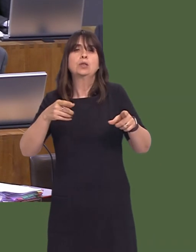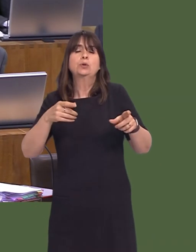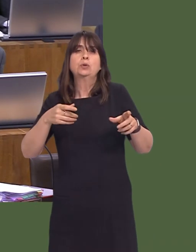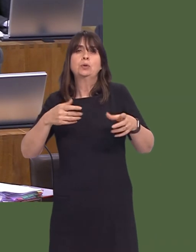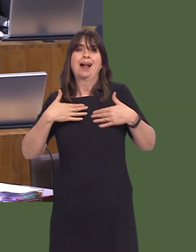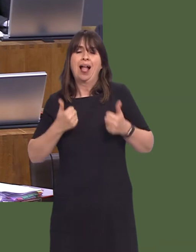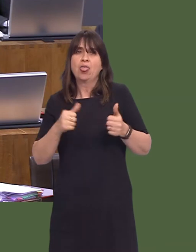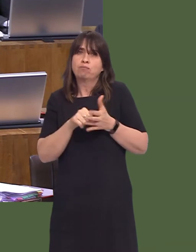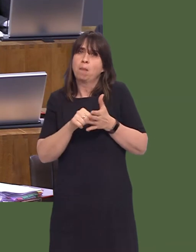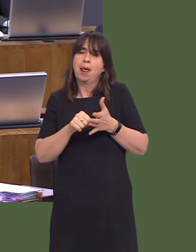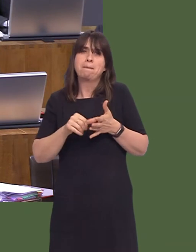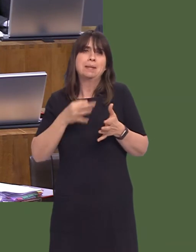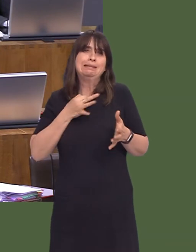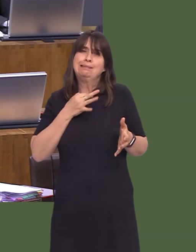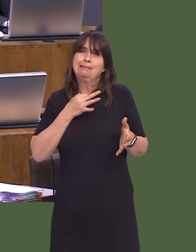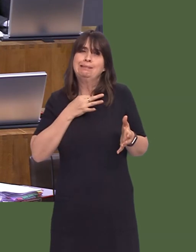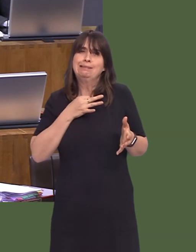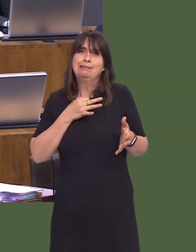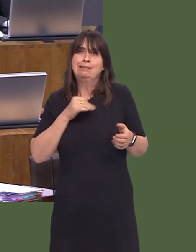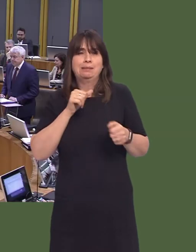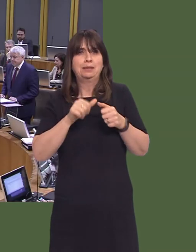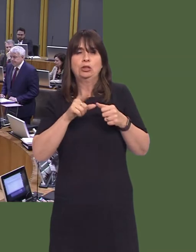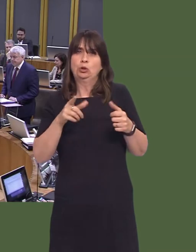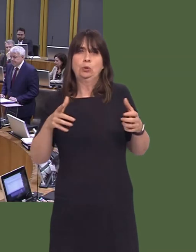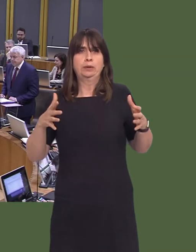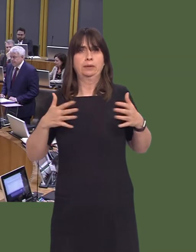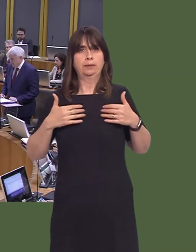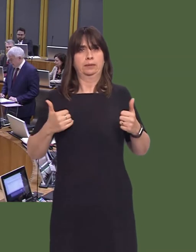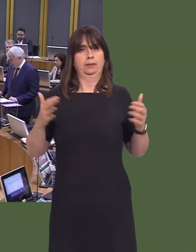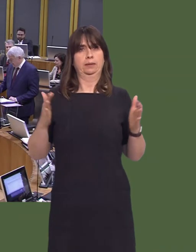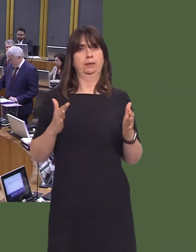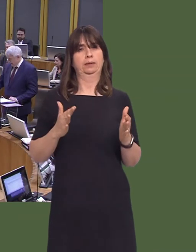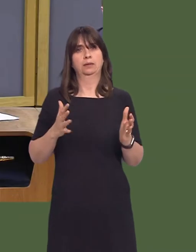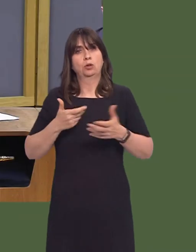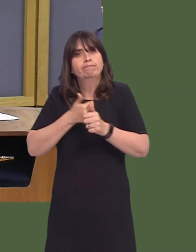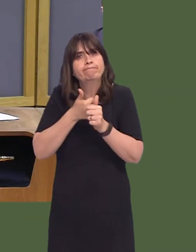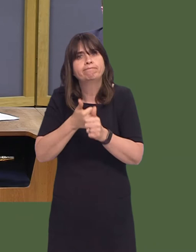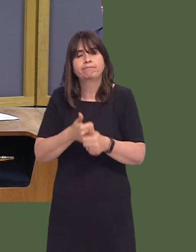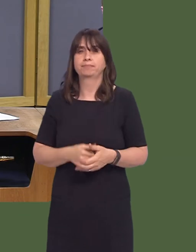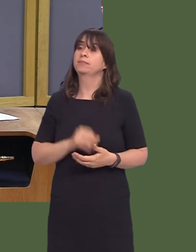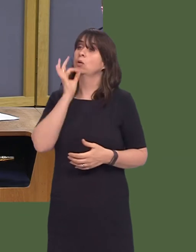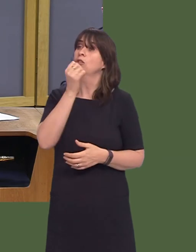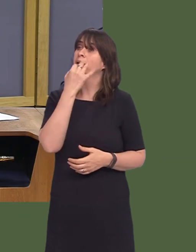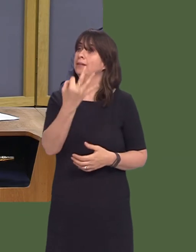Andrew RT Davies AM: 8. A wnaiff y Prif Weinidog ddatganiad am bolisi Llywodraeth Cymru ar